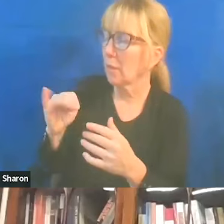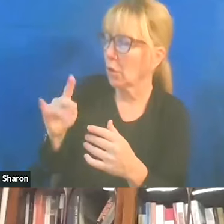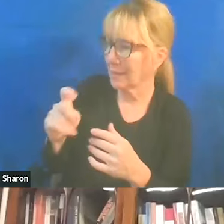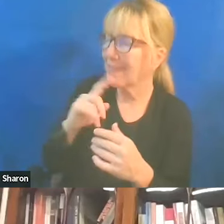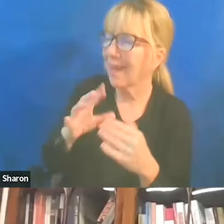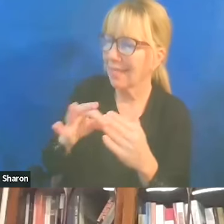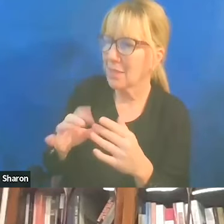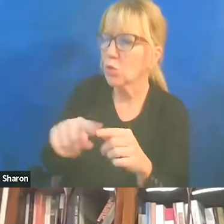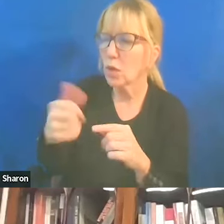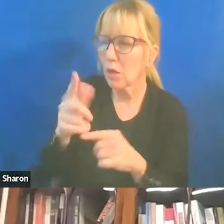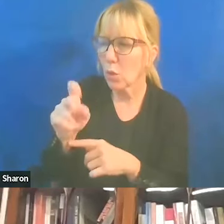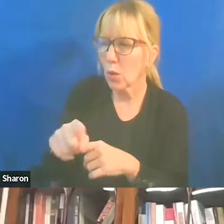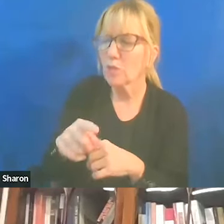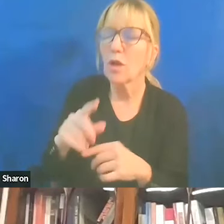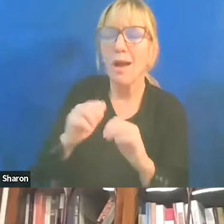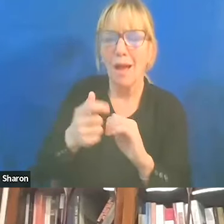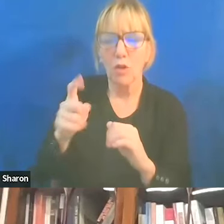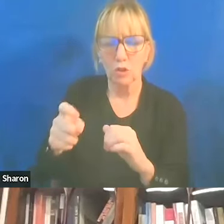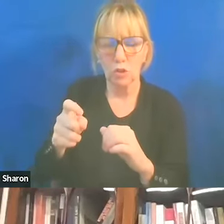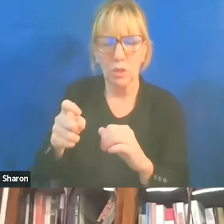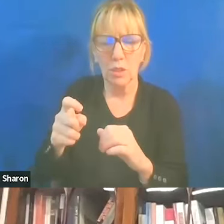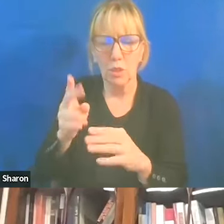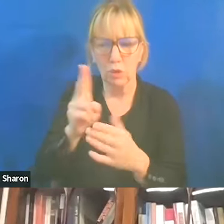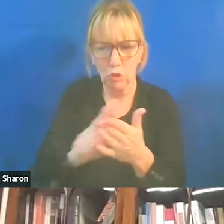how should university administrations